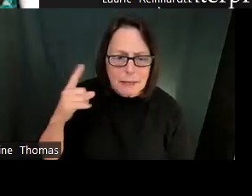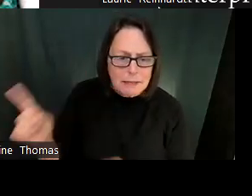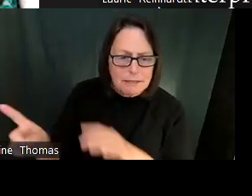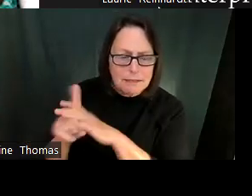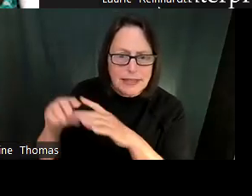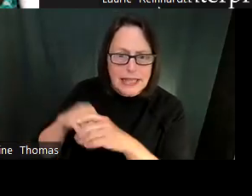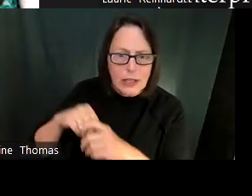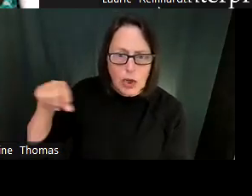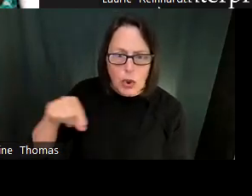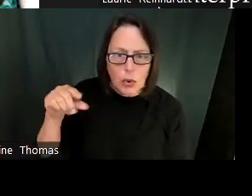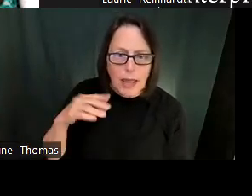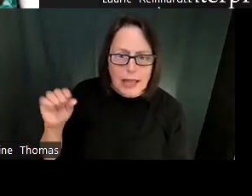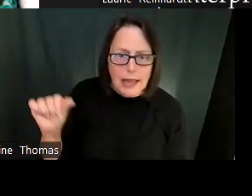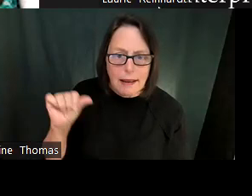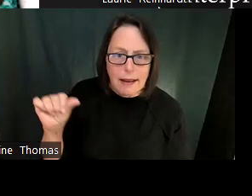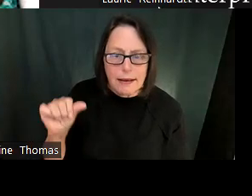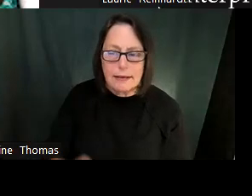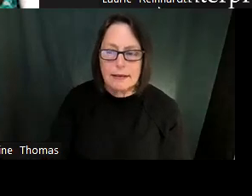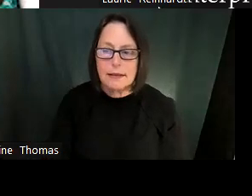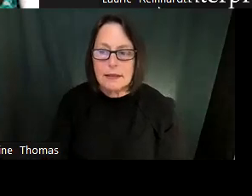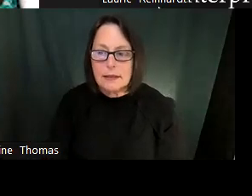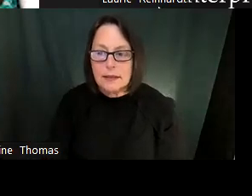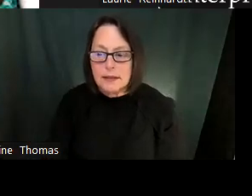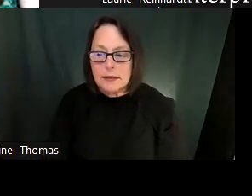So we've got our poll launched. Please feel free to add to the evaluation.